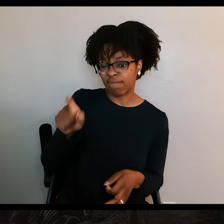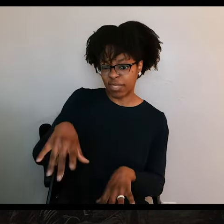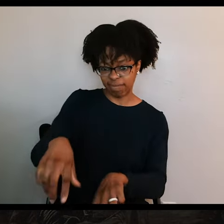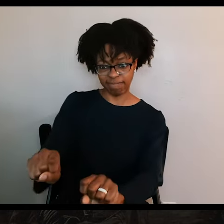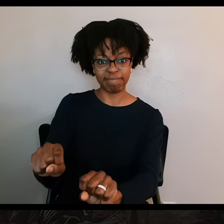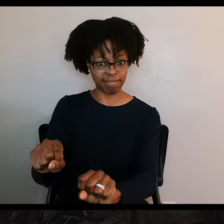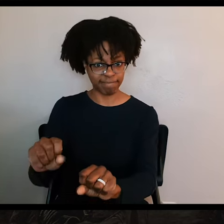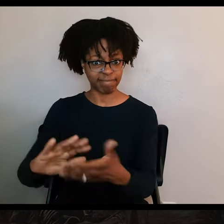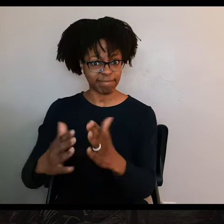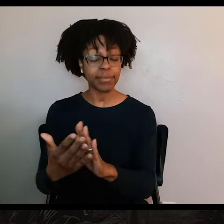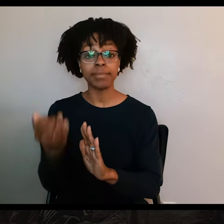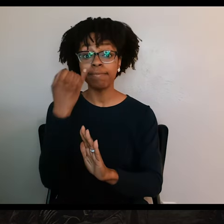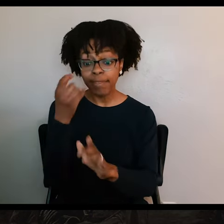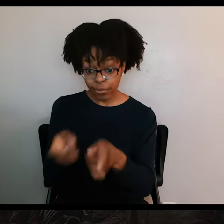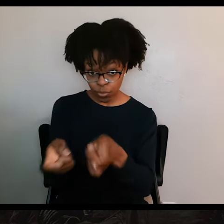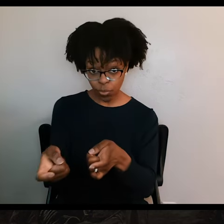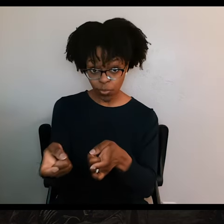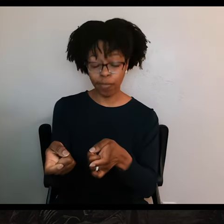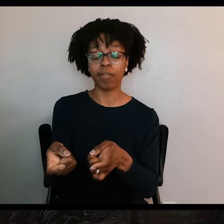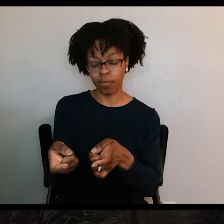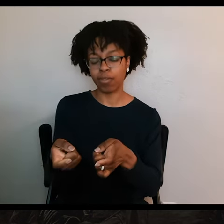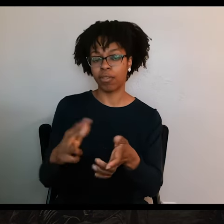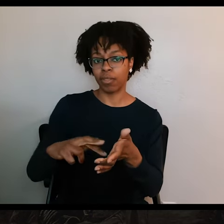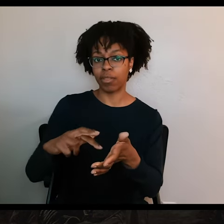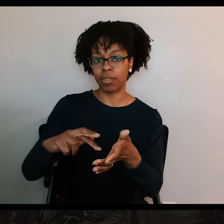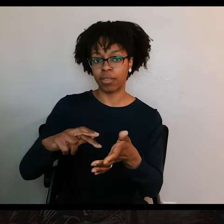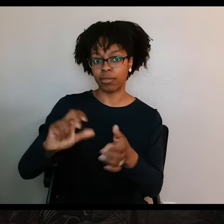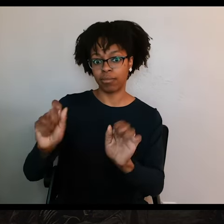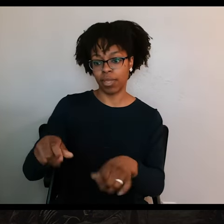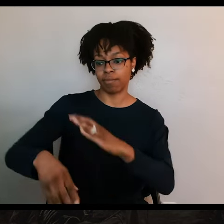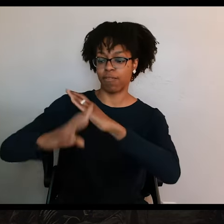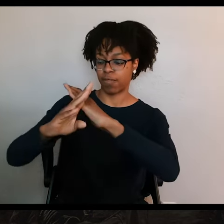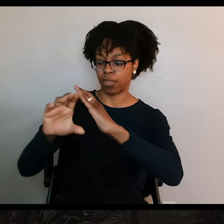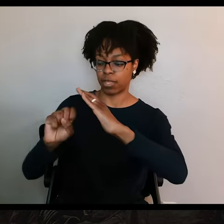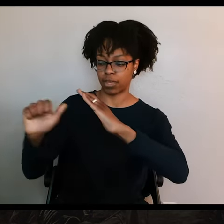to take the town because if Texans could control Goliad, then they could prevent Santa Anna's troops from being